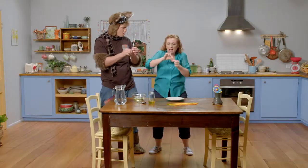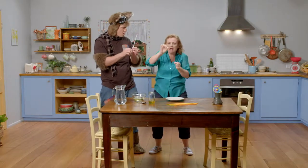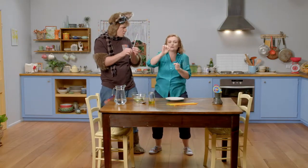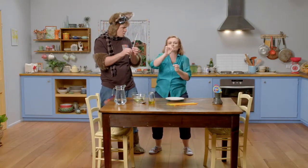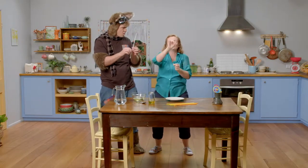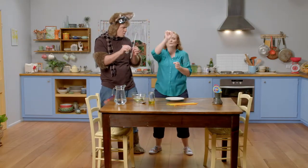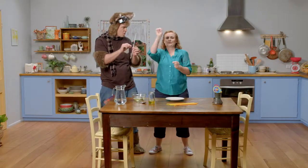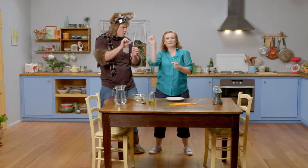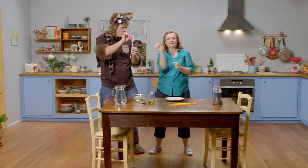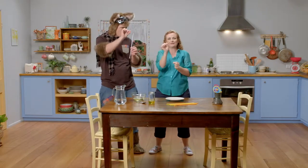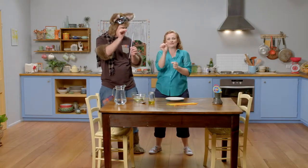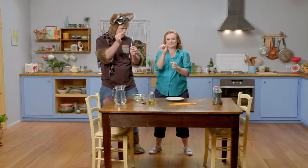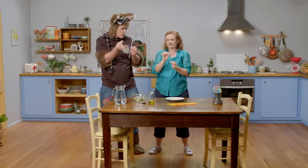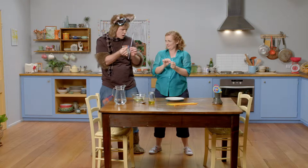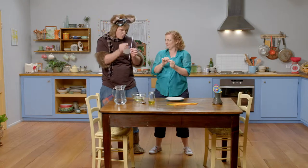All you need to do is make a loop.